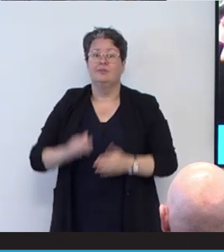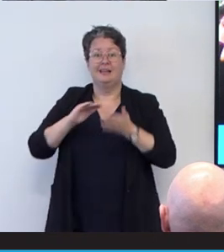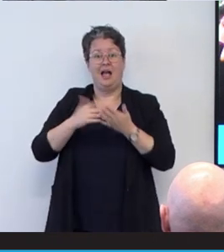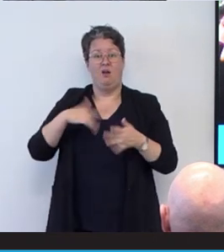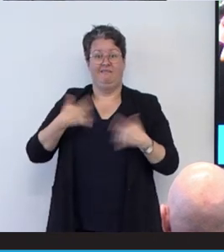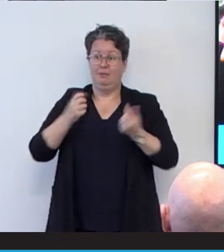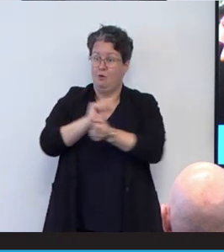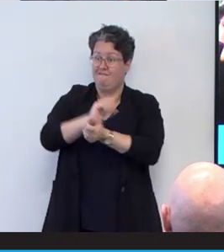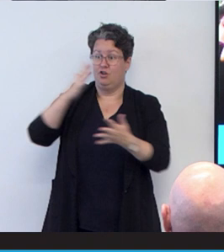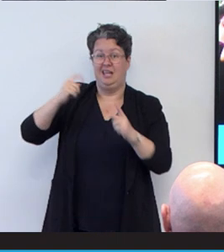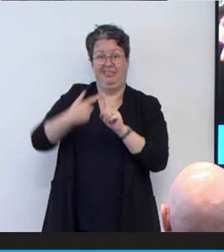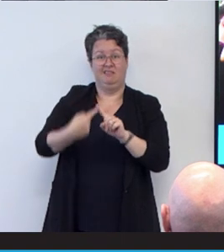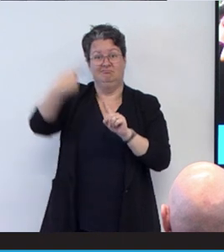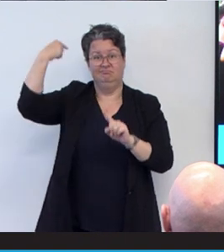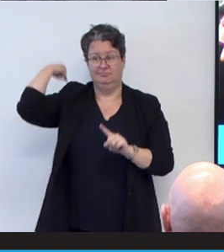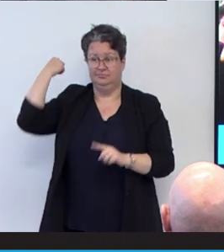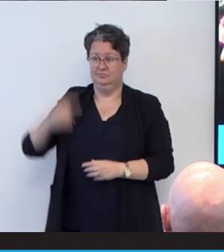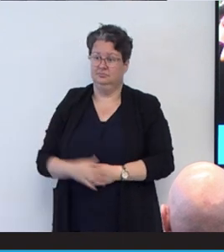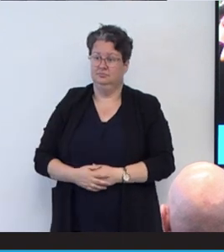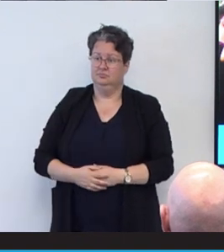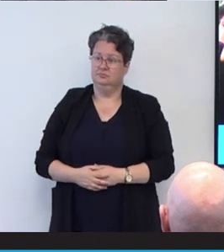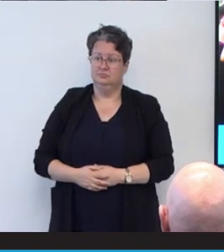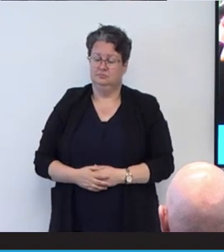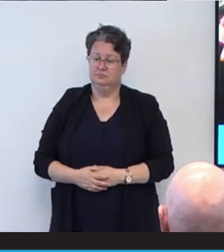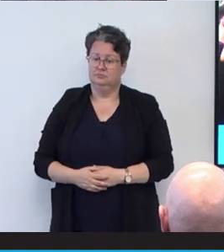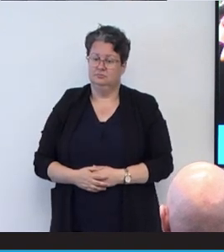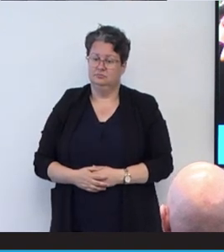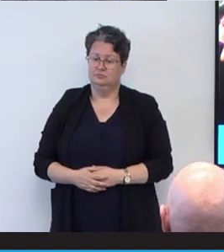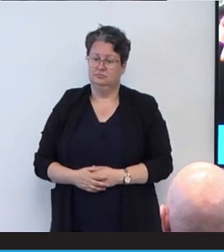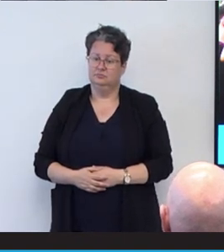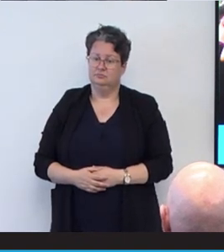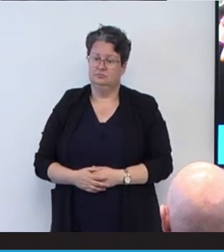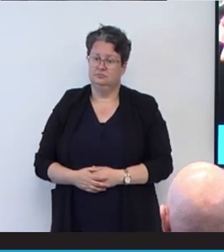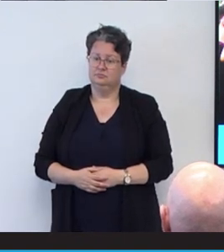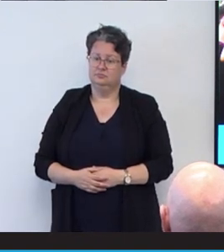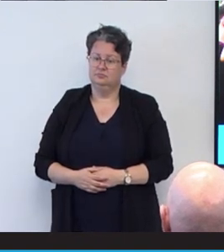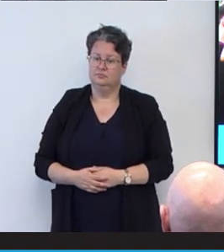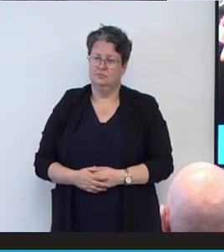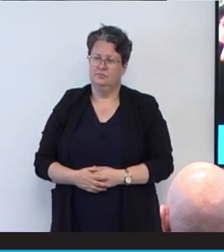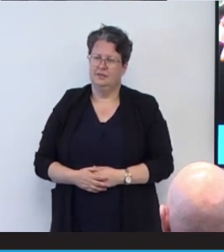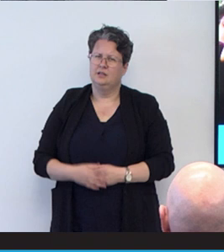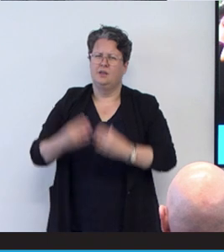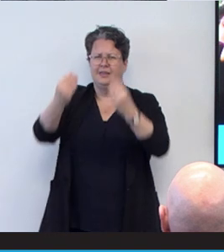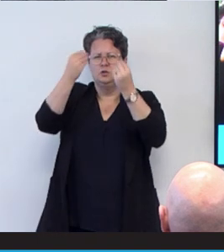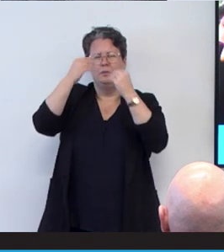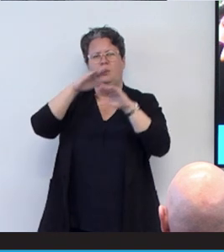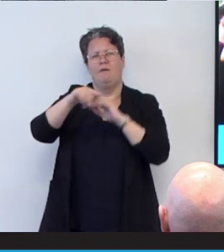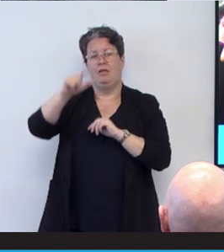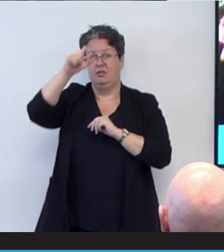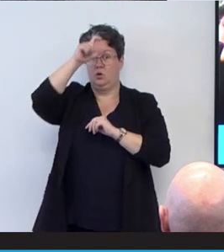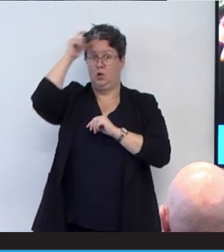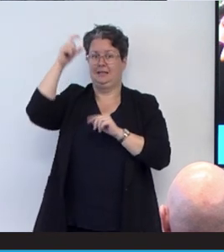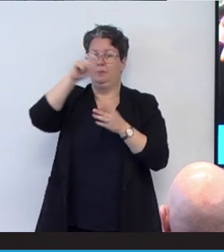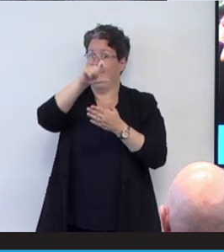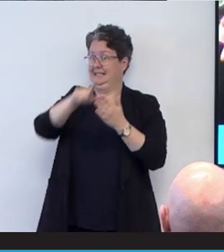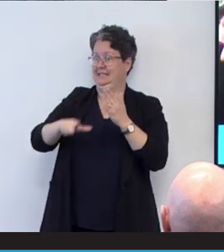than ever. And it's taught me a little bit about this concept of disability, right? Because I now